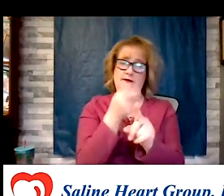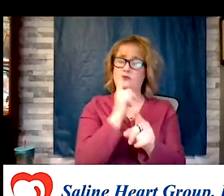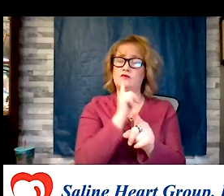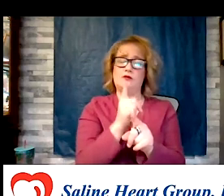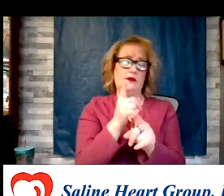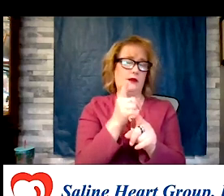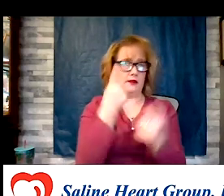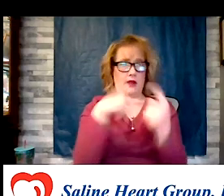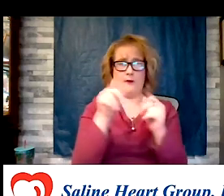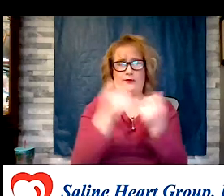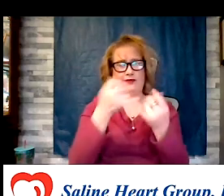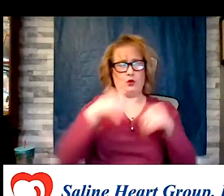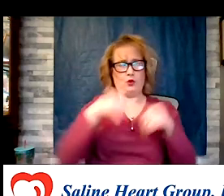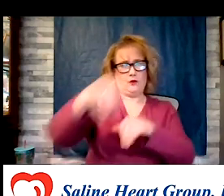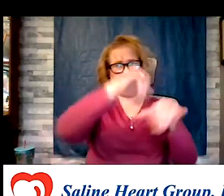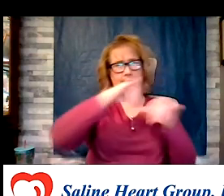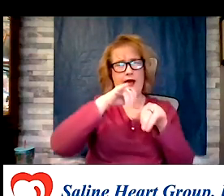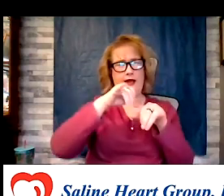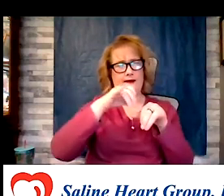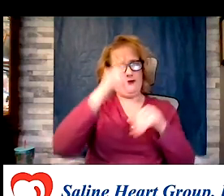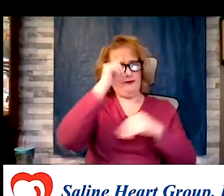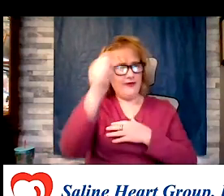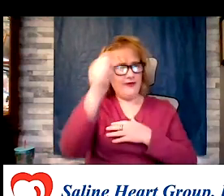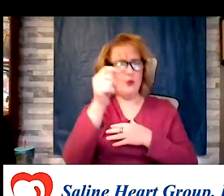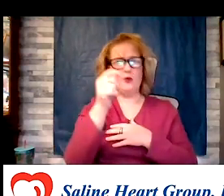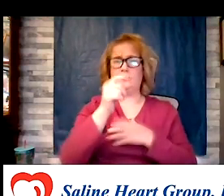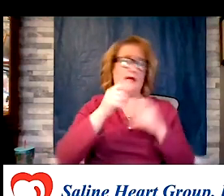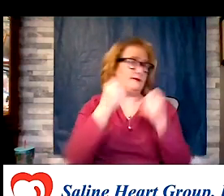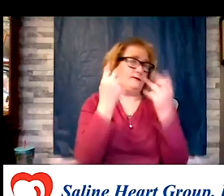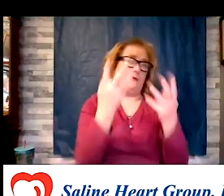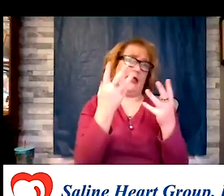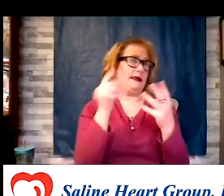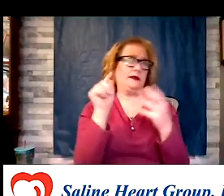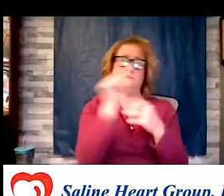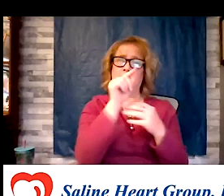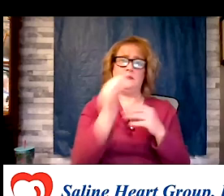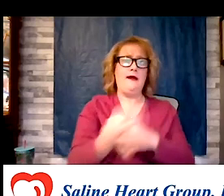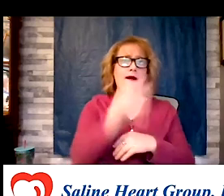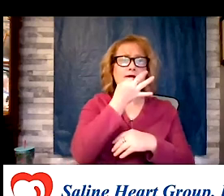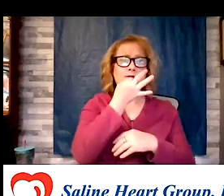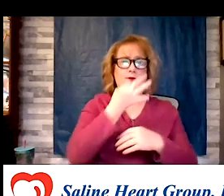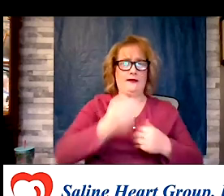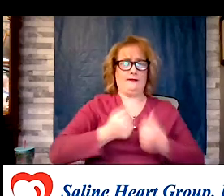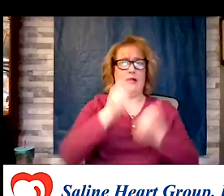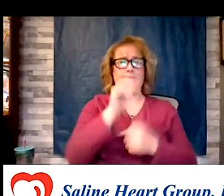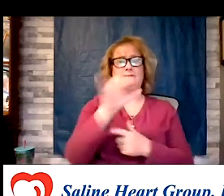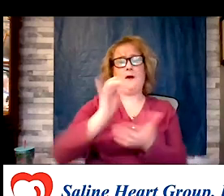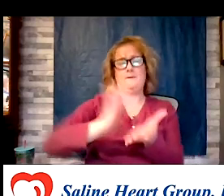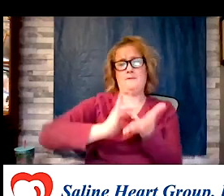believes as do a lot of the other experts in lifestyle medicine, I'm a cardiologist but these are the guys who are the